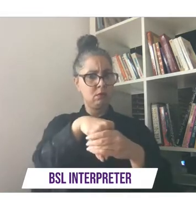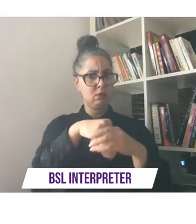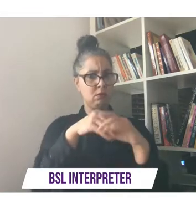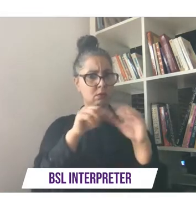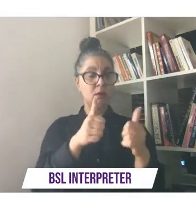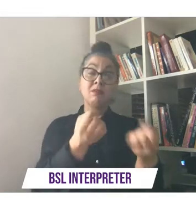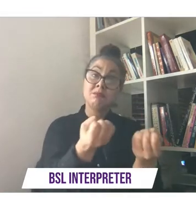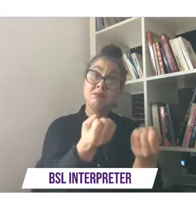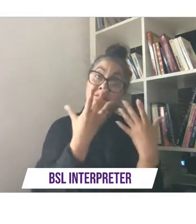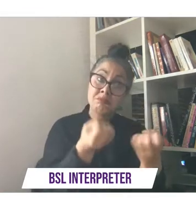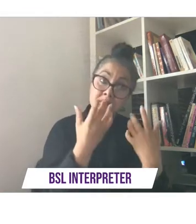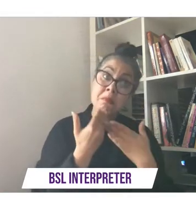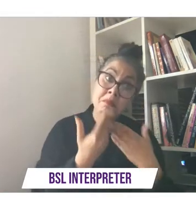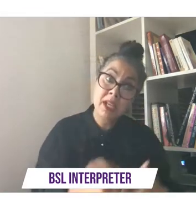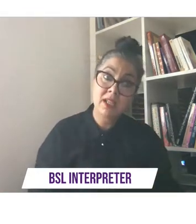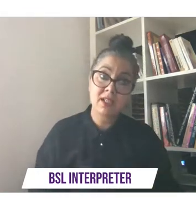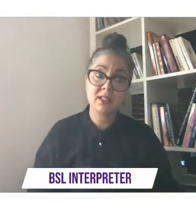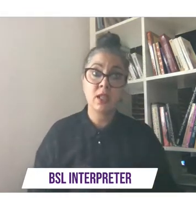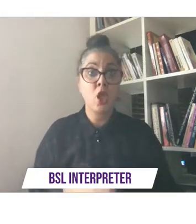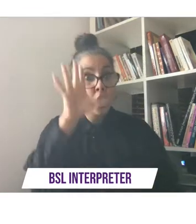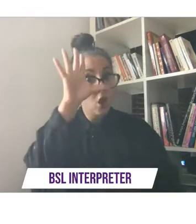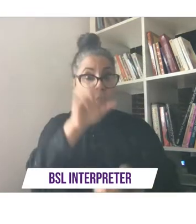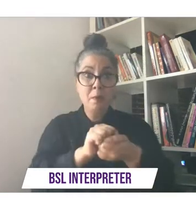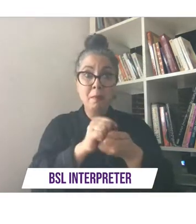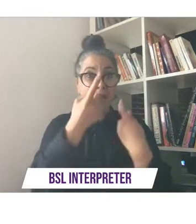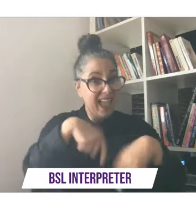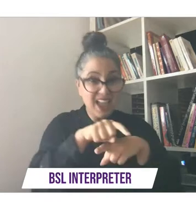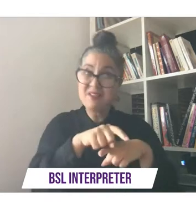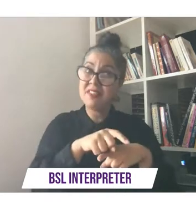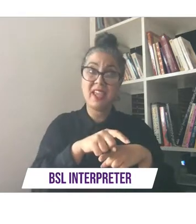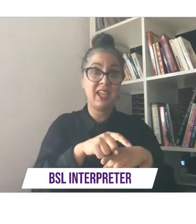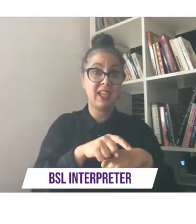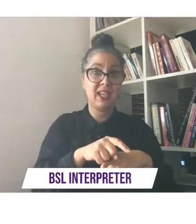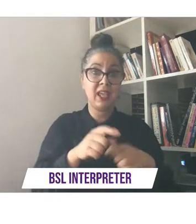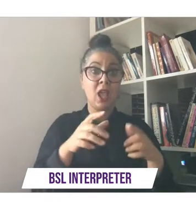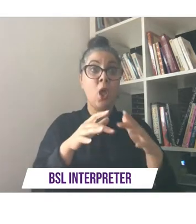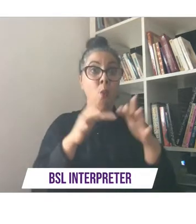remember all of the content all the webinars and all 50 videos will still be here for you to watch